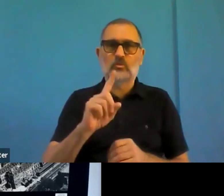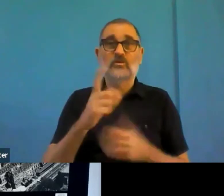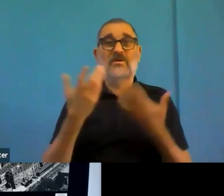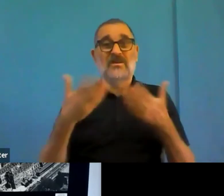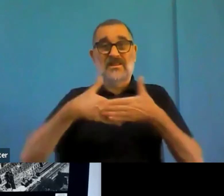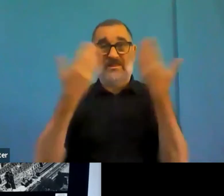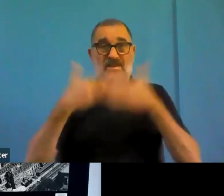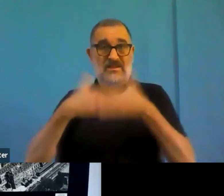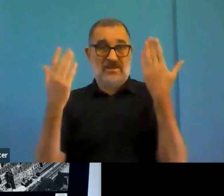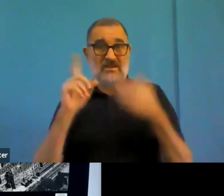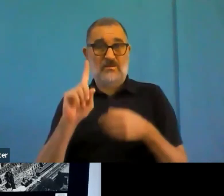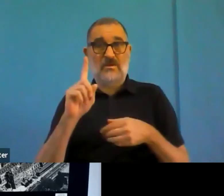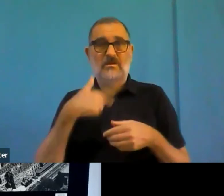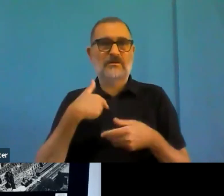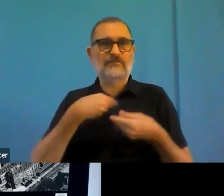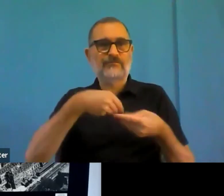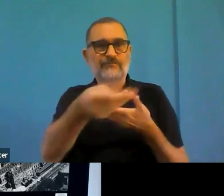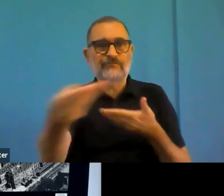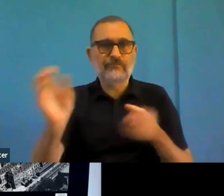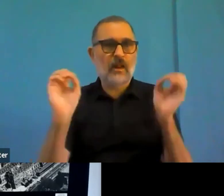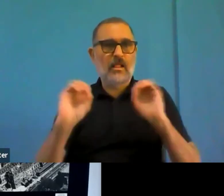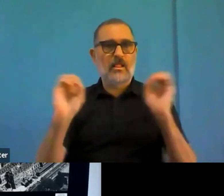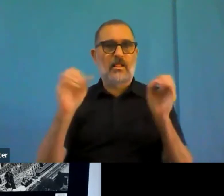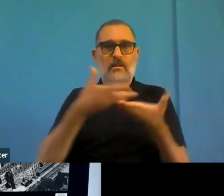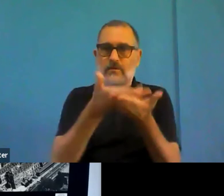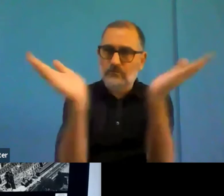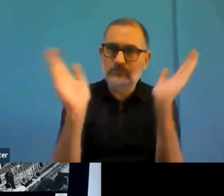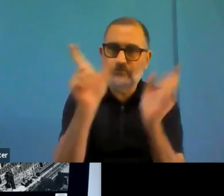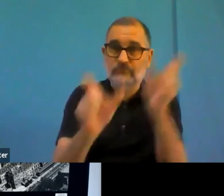I mean, it clearly has to be done, but also helping them along the way.